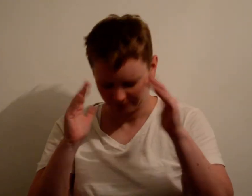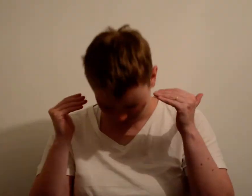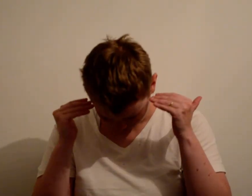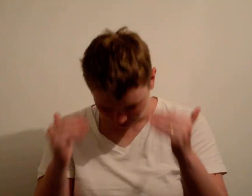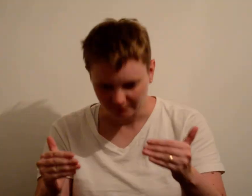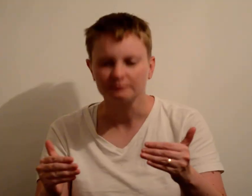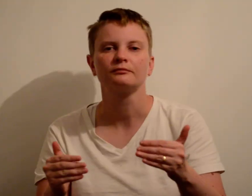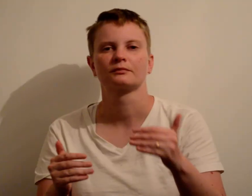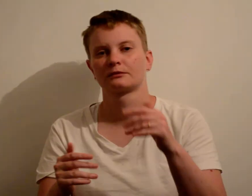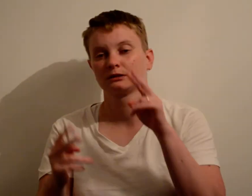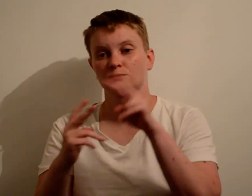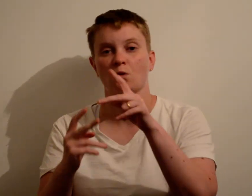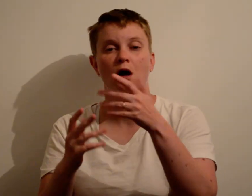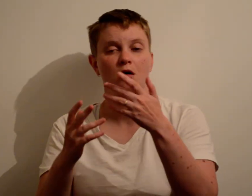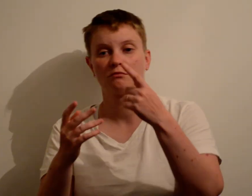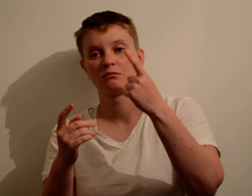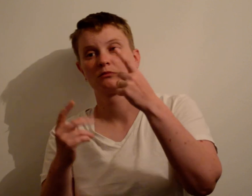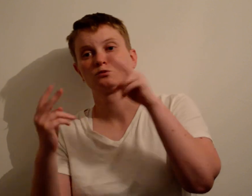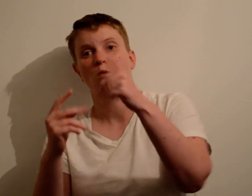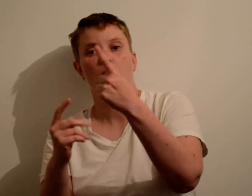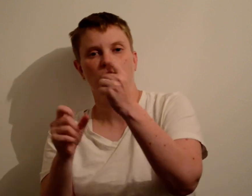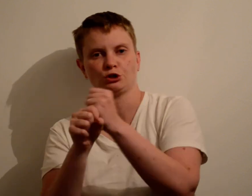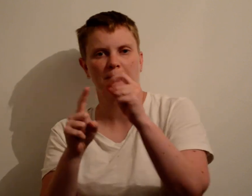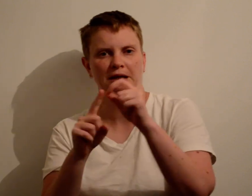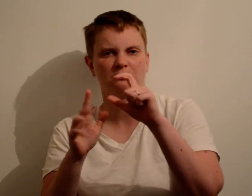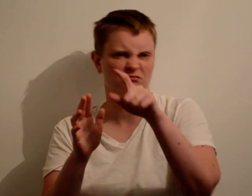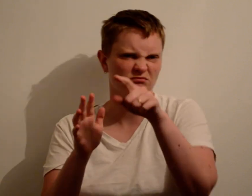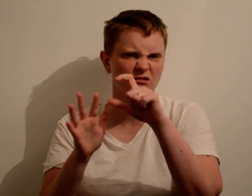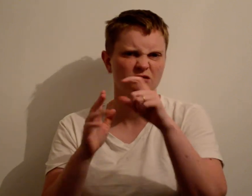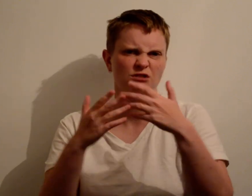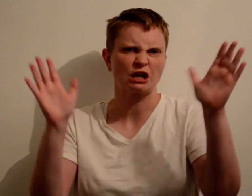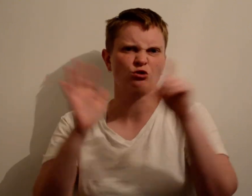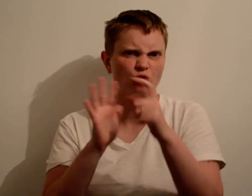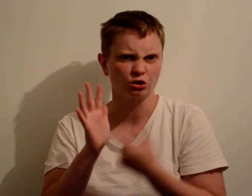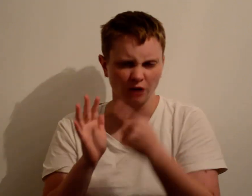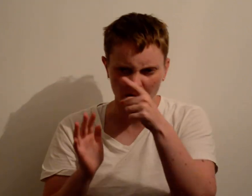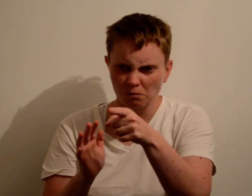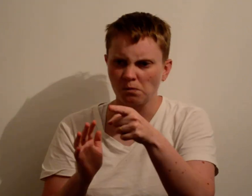then I stopped myself and went ahead to see a local GP.